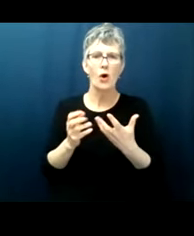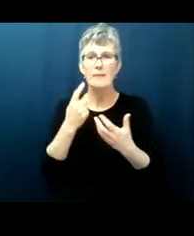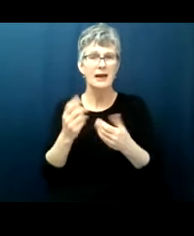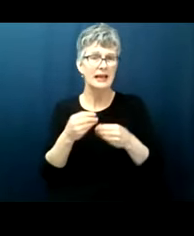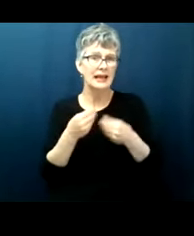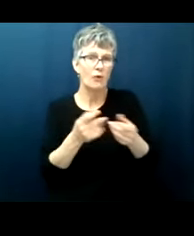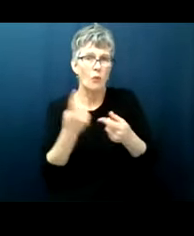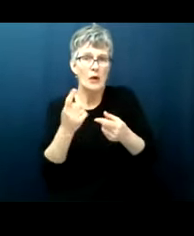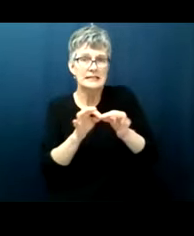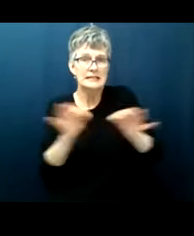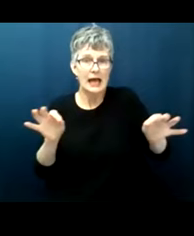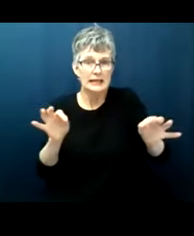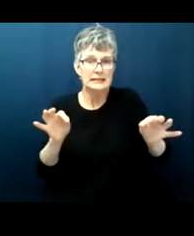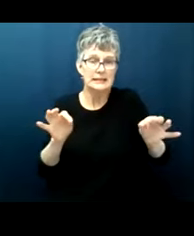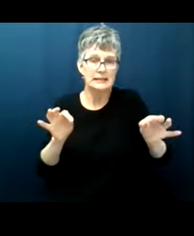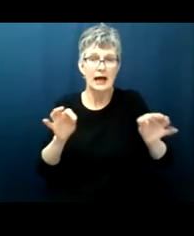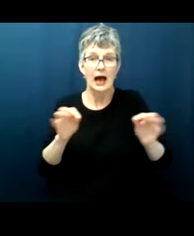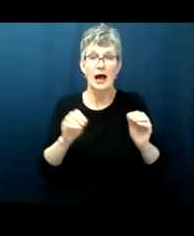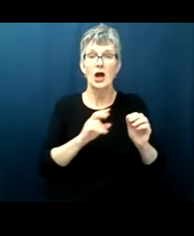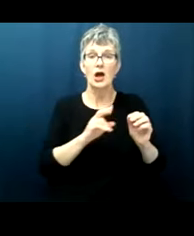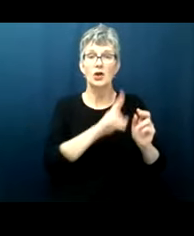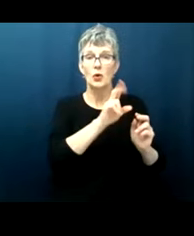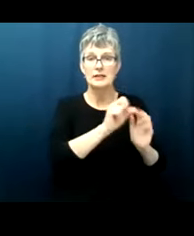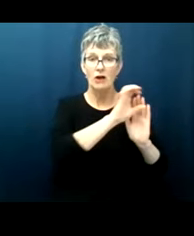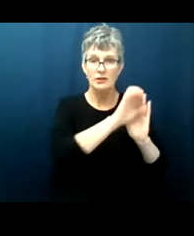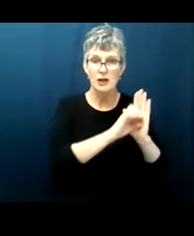the free speech clause in the state constitution a very simple one or they might ask you to draw